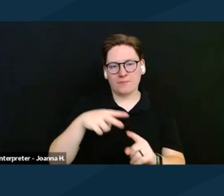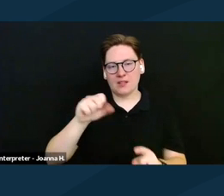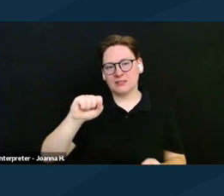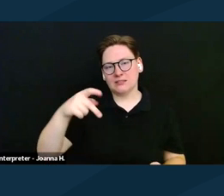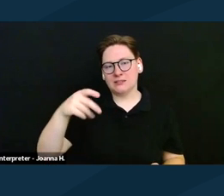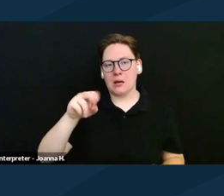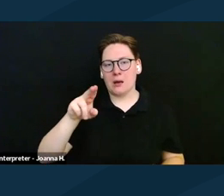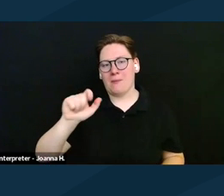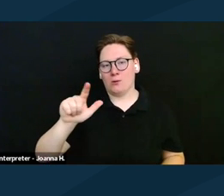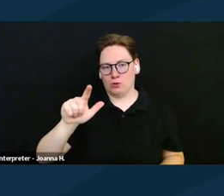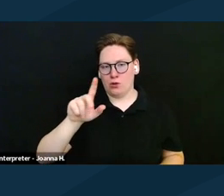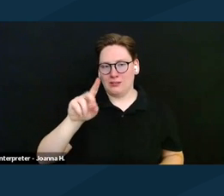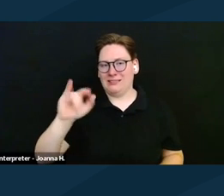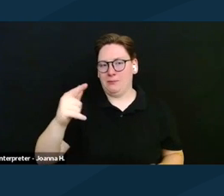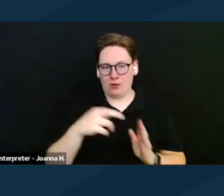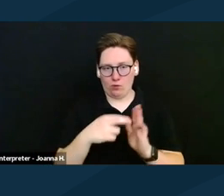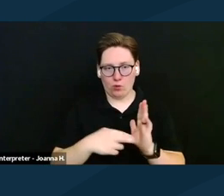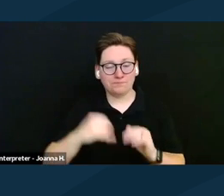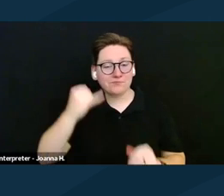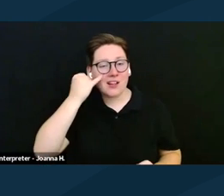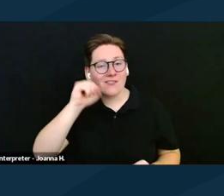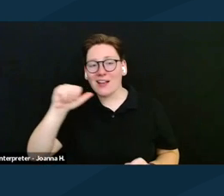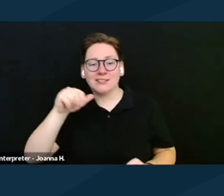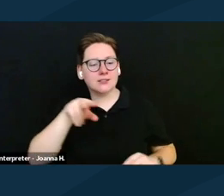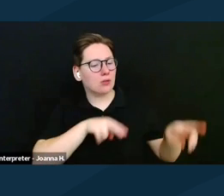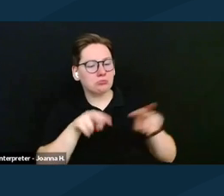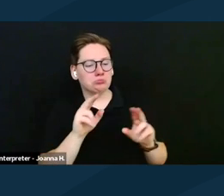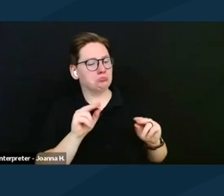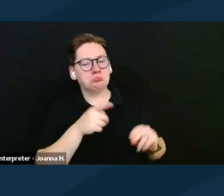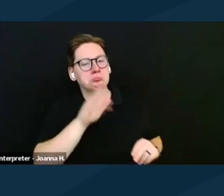But if SSA doesn't determine that they are holding out,